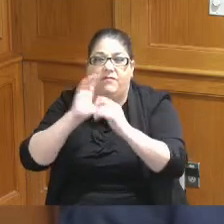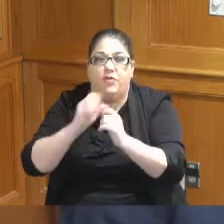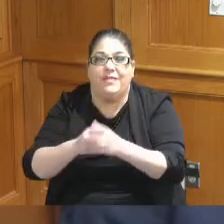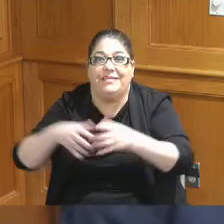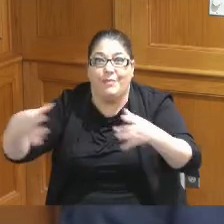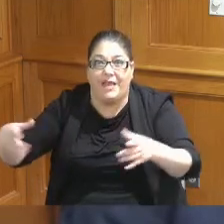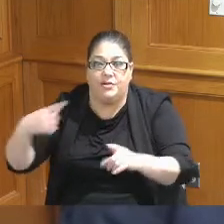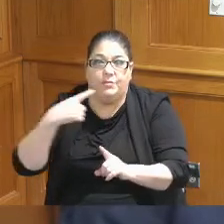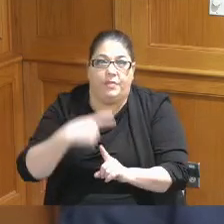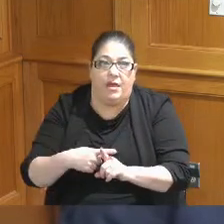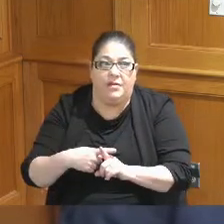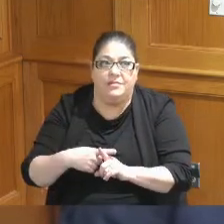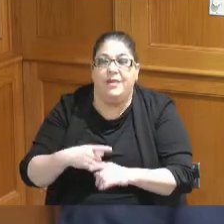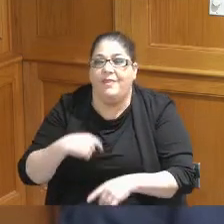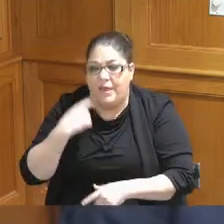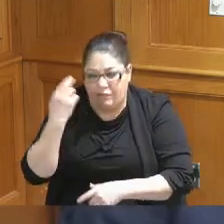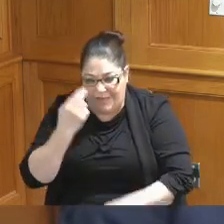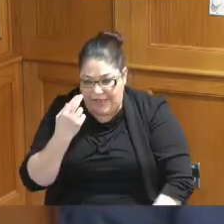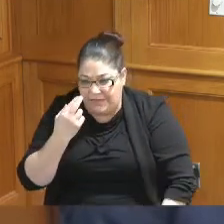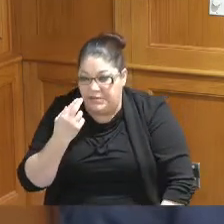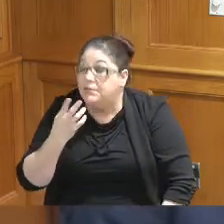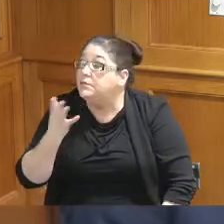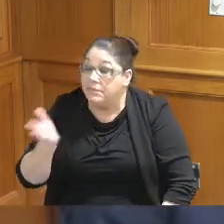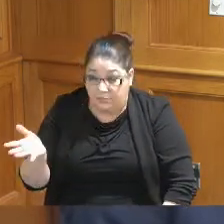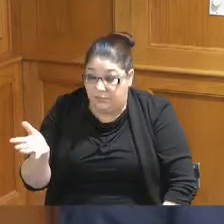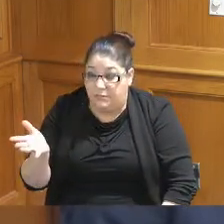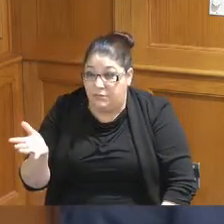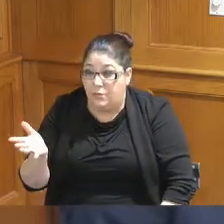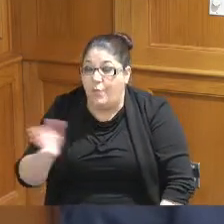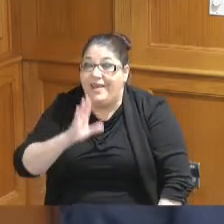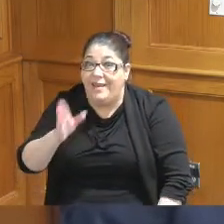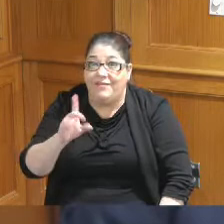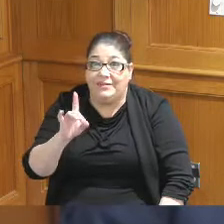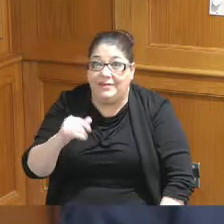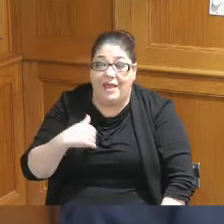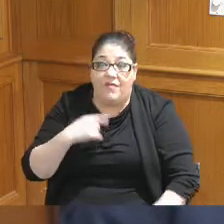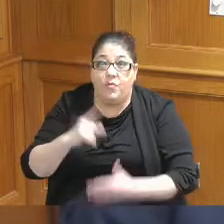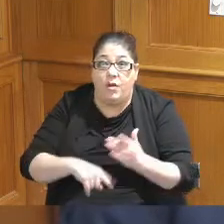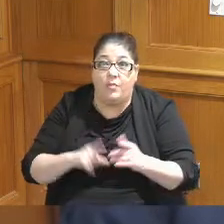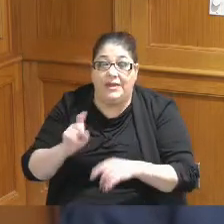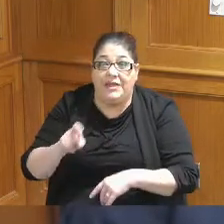then having to recognize we don't have what we need to begin with to put the expansion on as